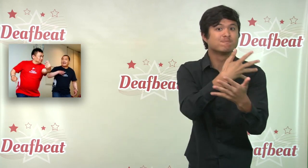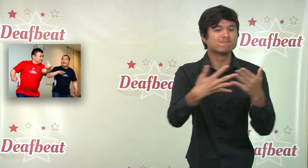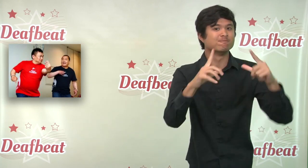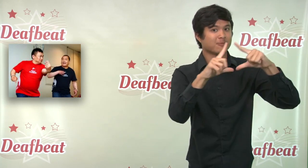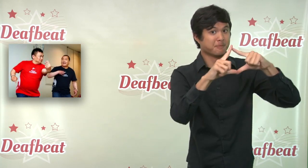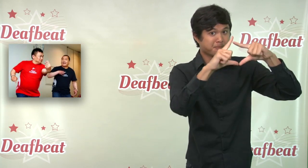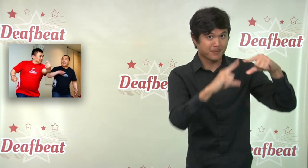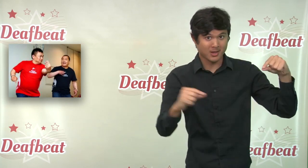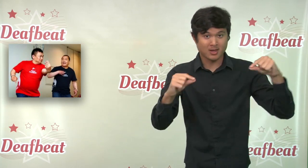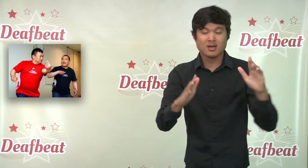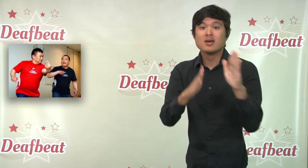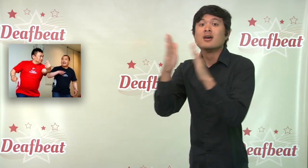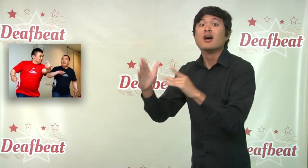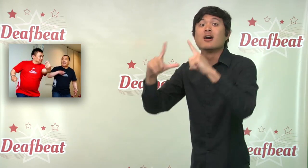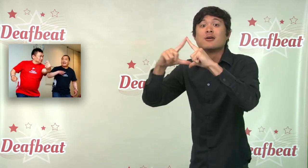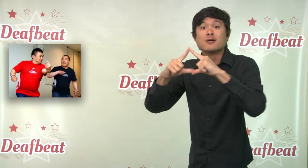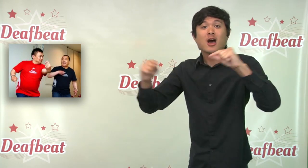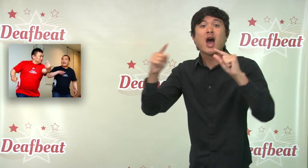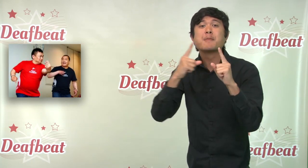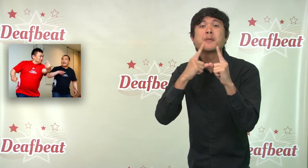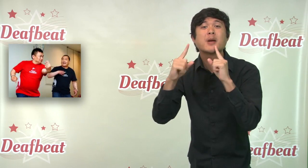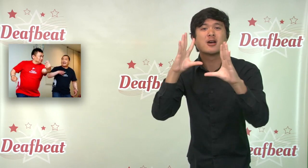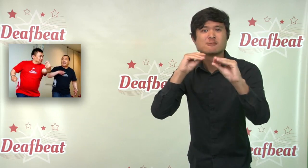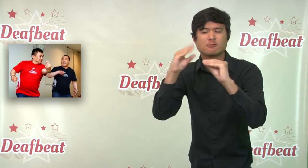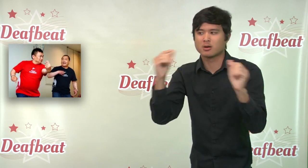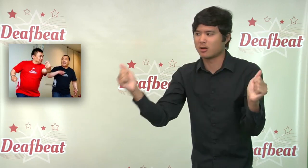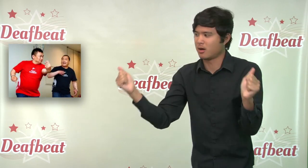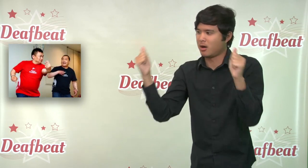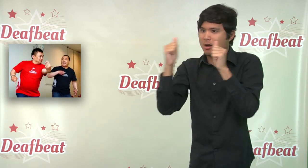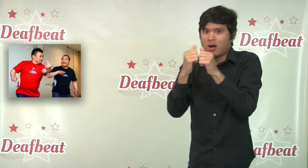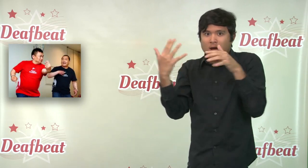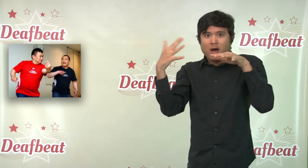spoken Japanese. The duo also used differences in